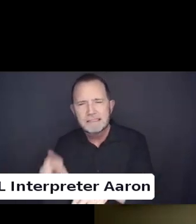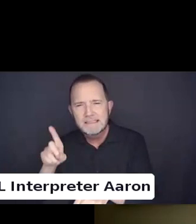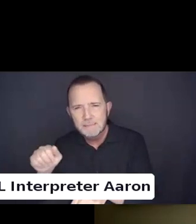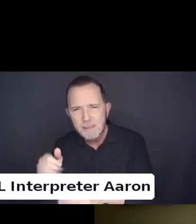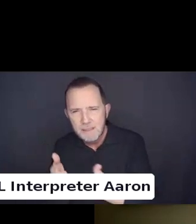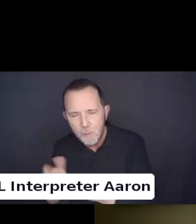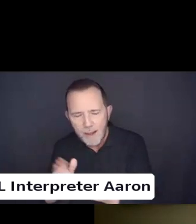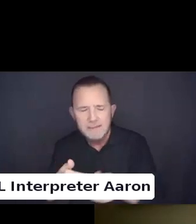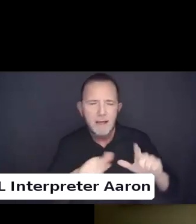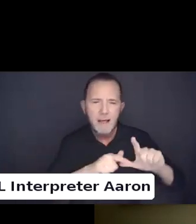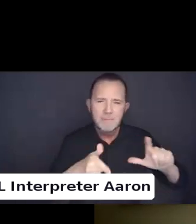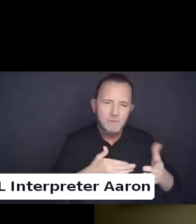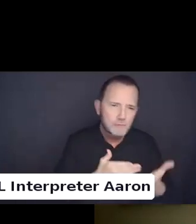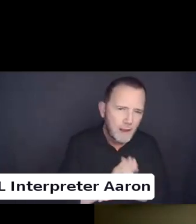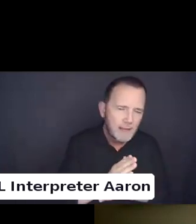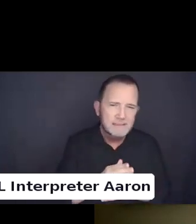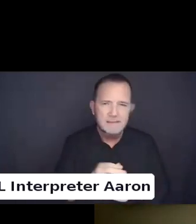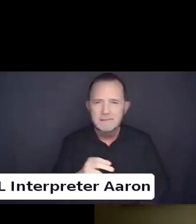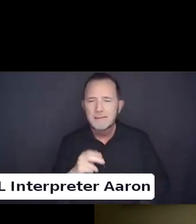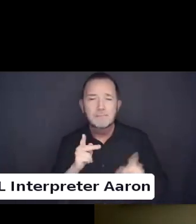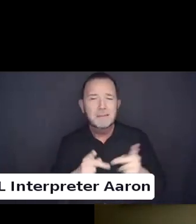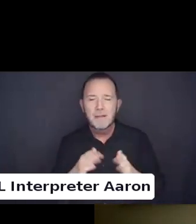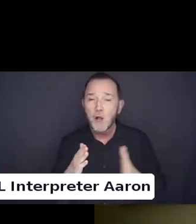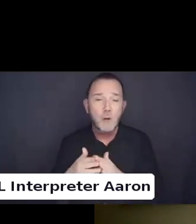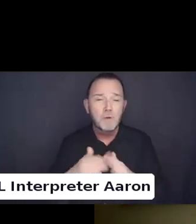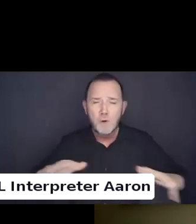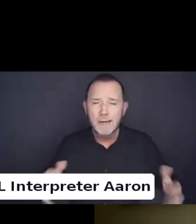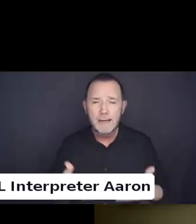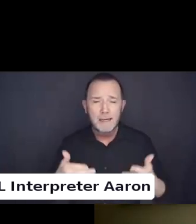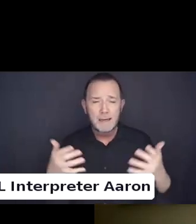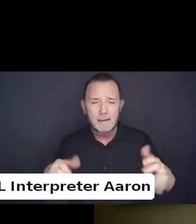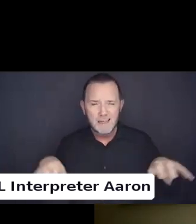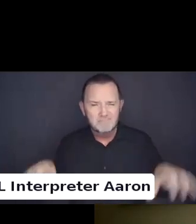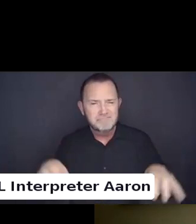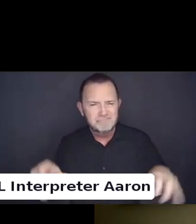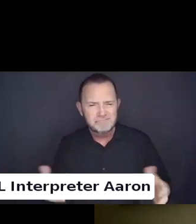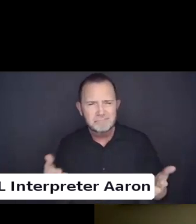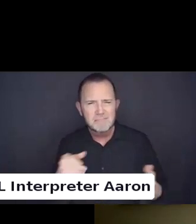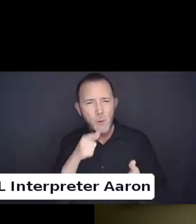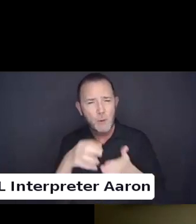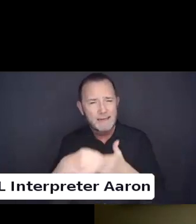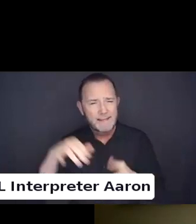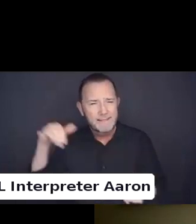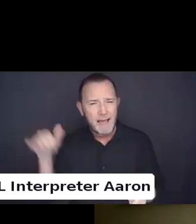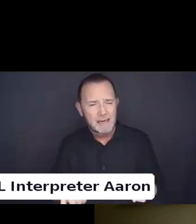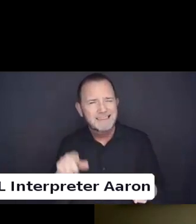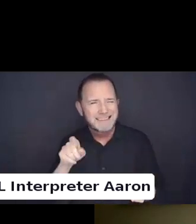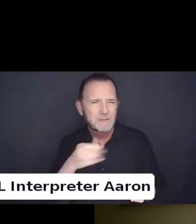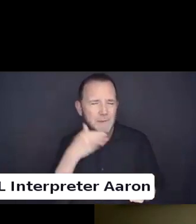Organizing activism or just folks interested about the intersection.